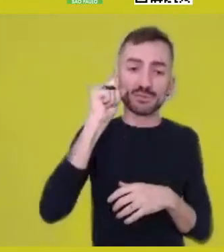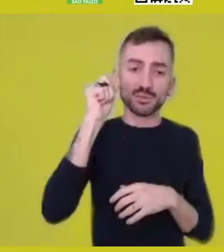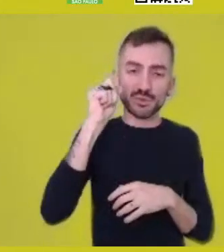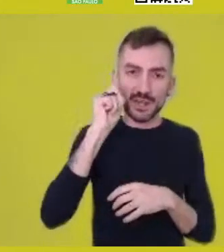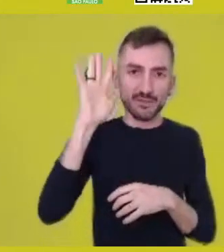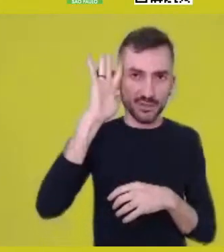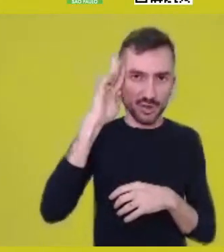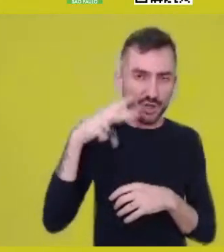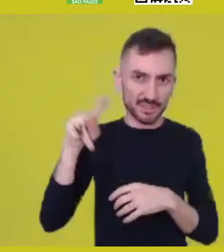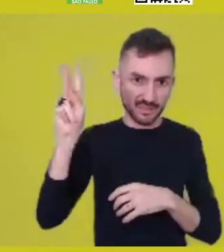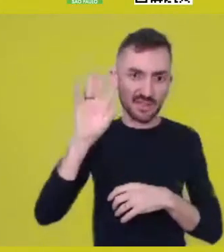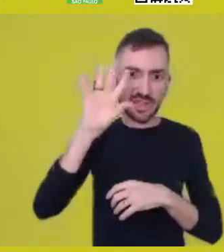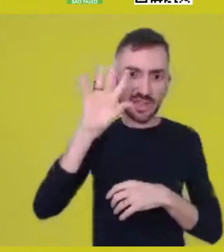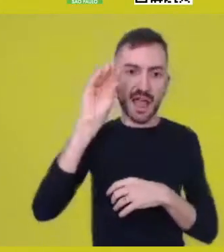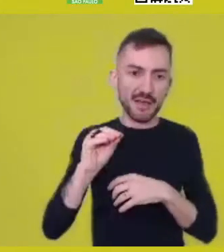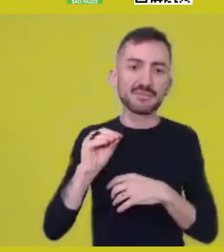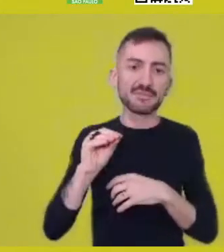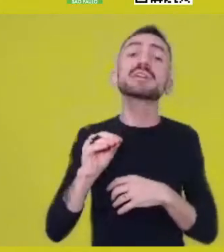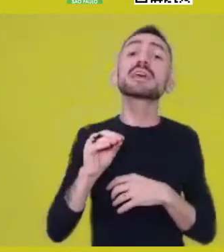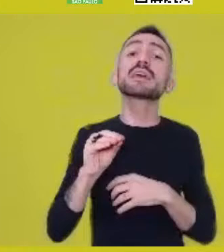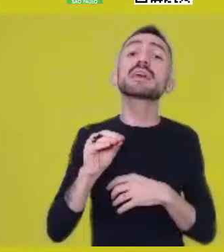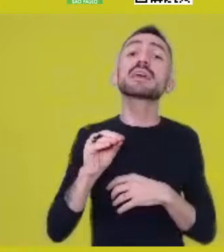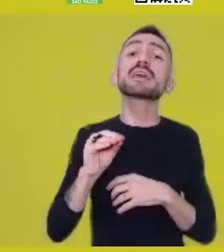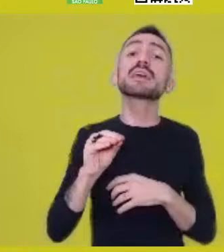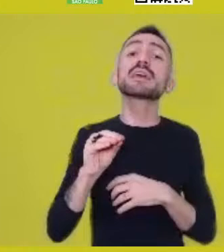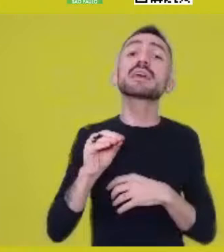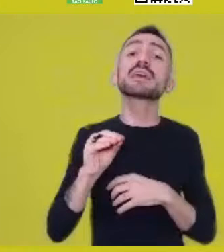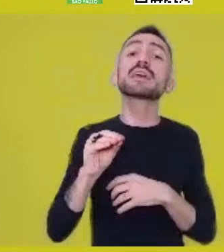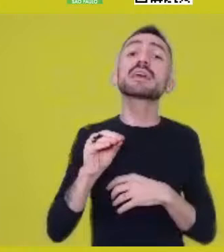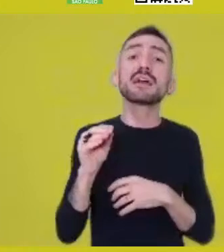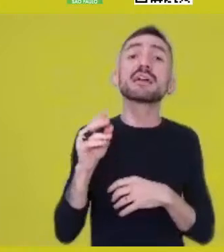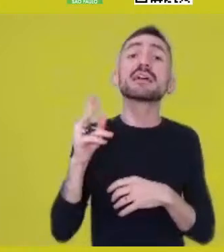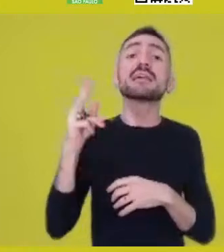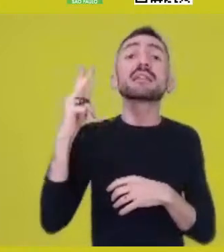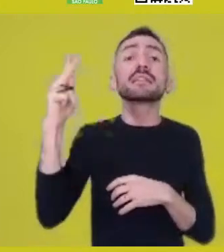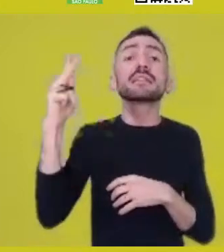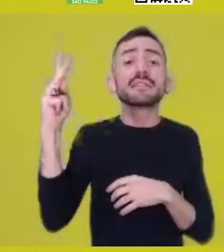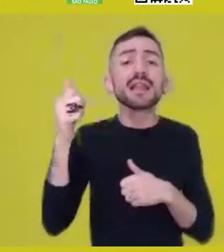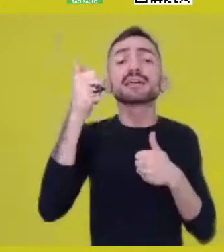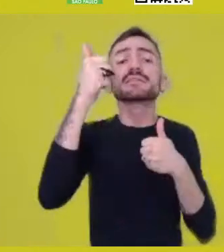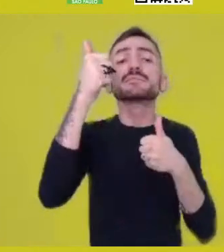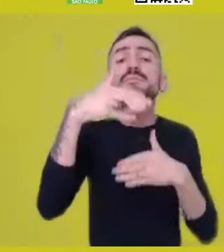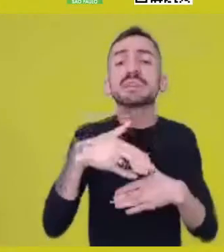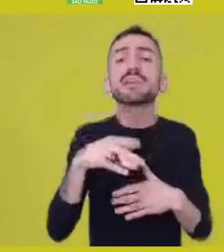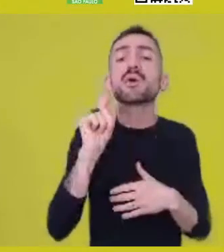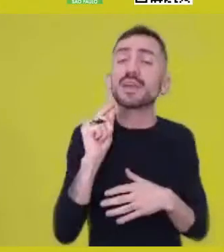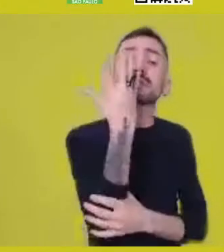who invites us to think about the elements that compose what she understands as nature, what she understands as ancestry,